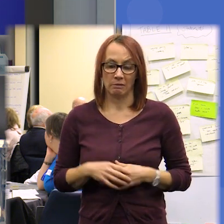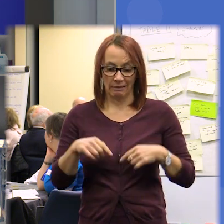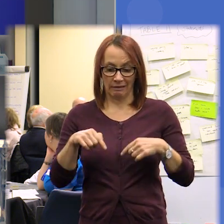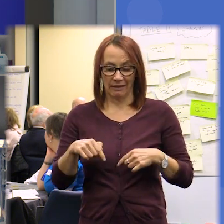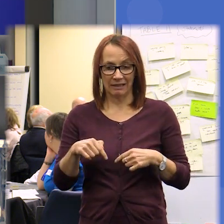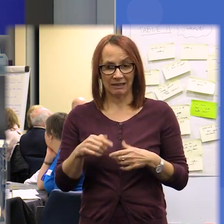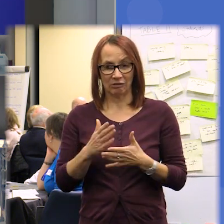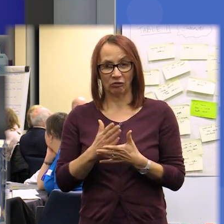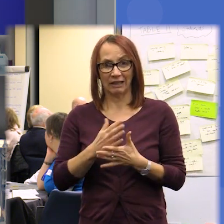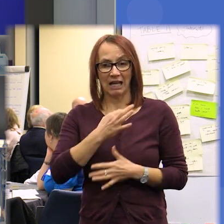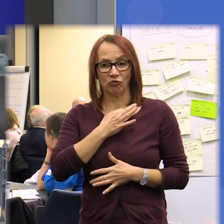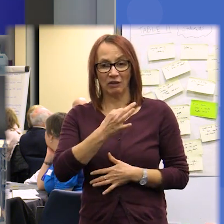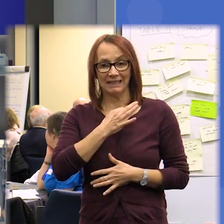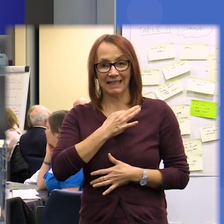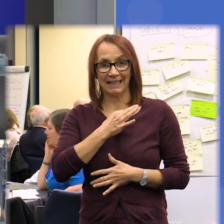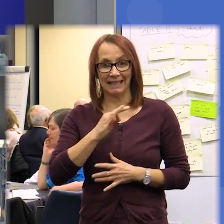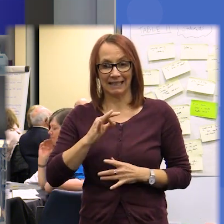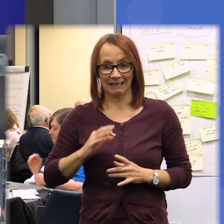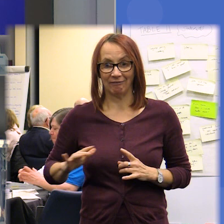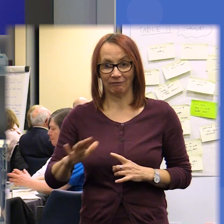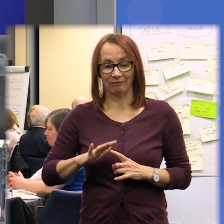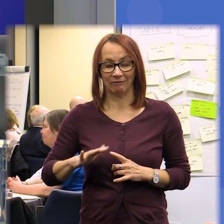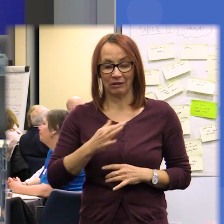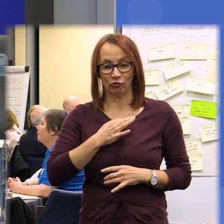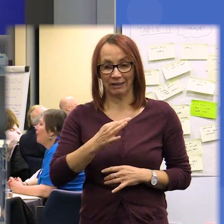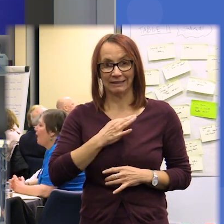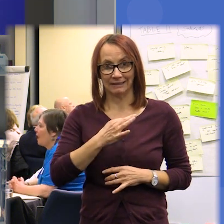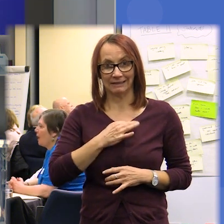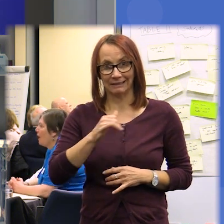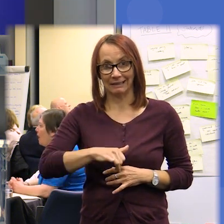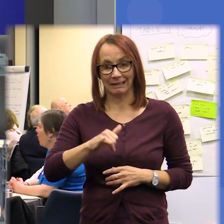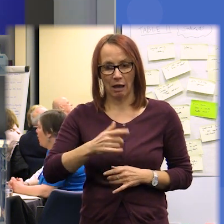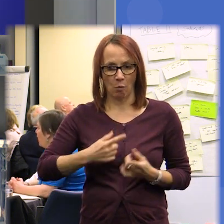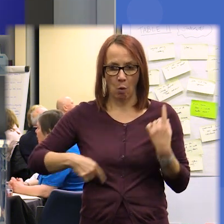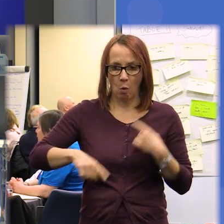environment you are taking a risk with us and and we're all moving forward into